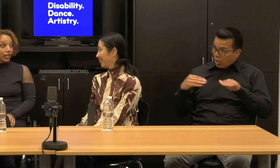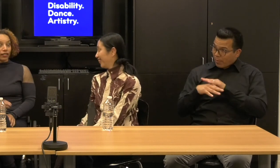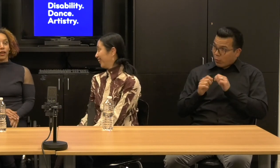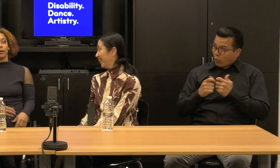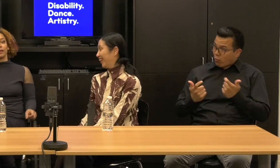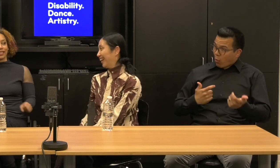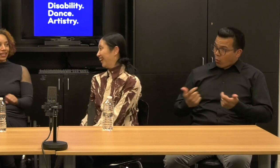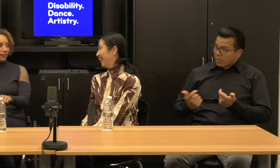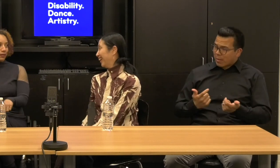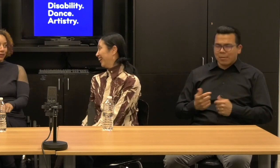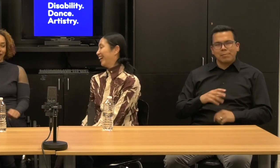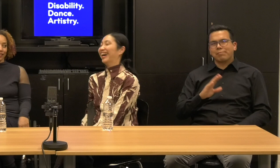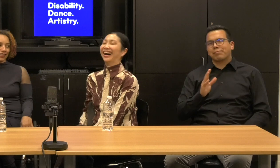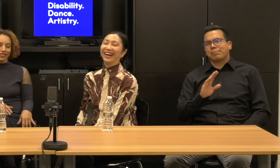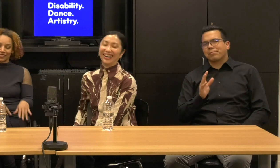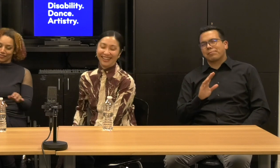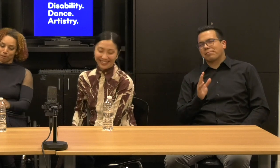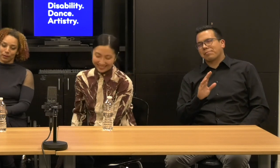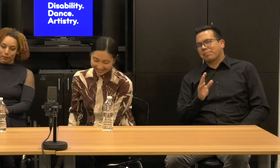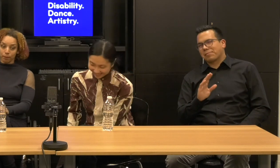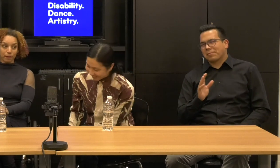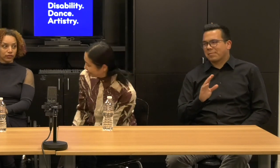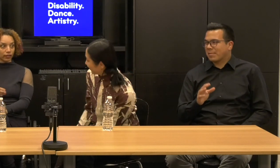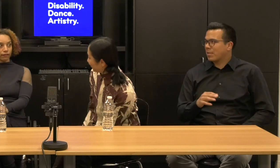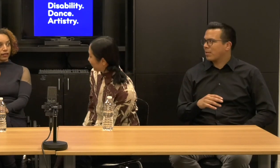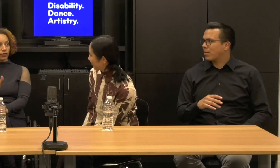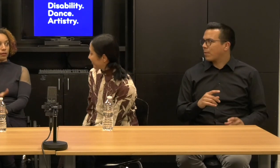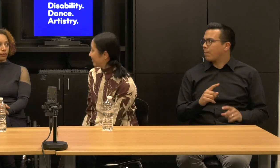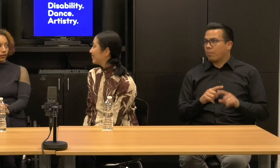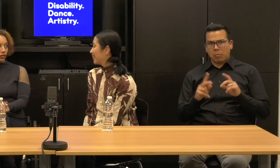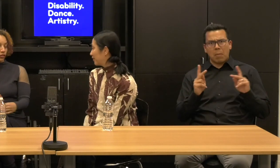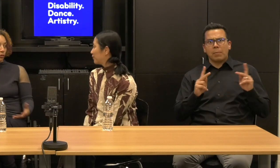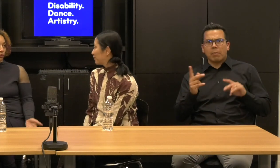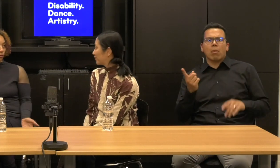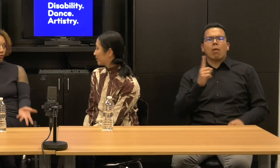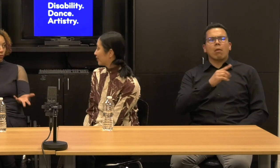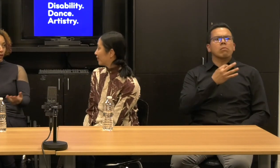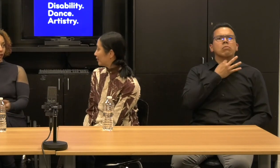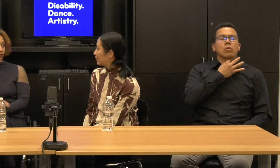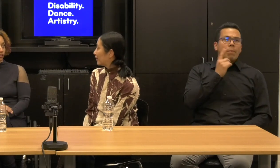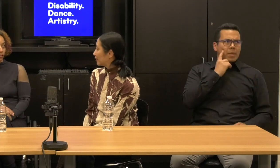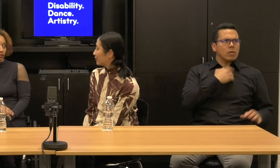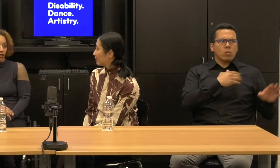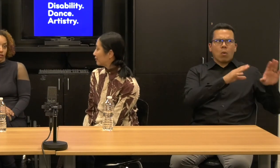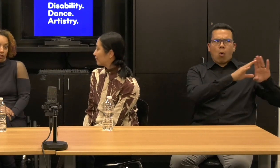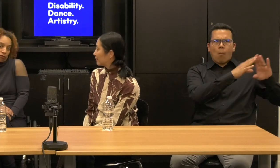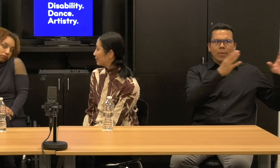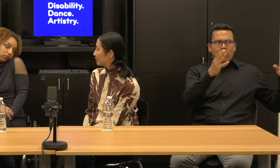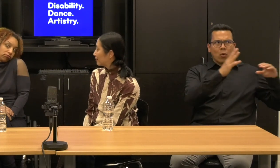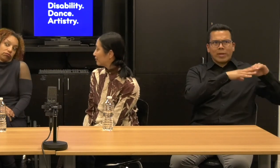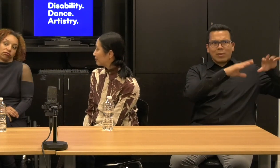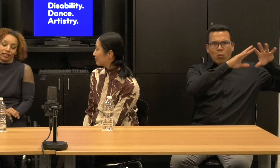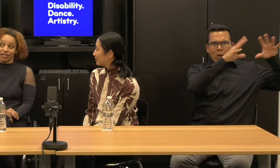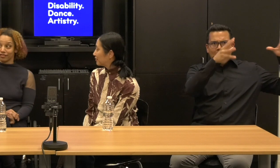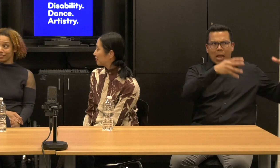Our faces it because it's an open door in a warehouse district.